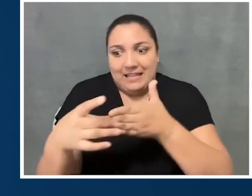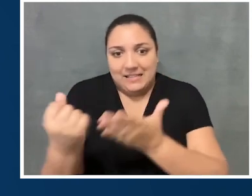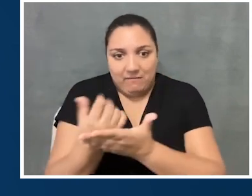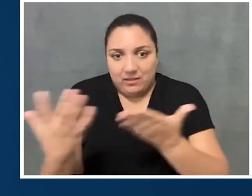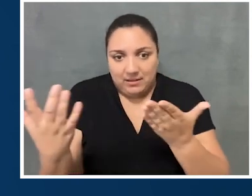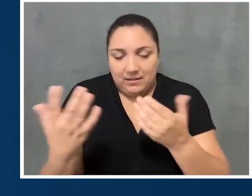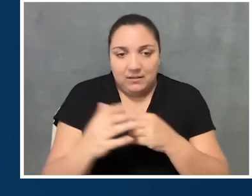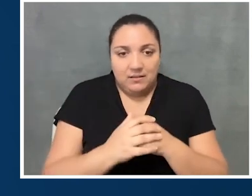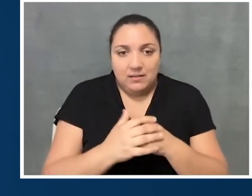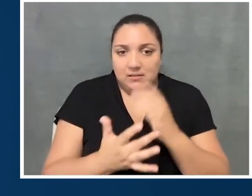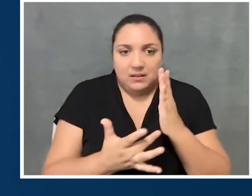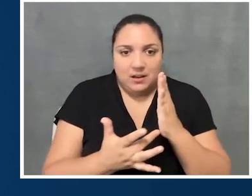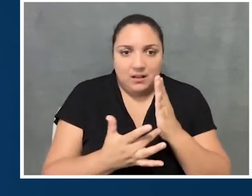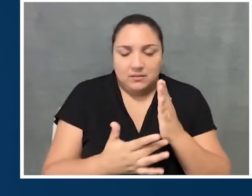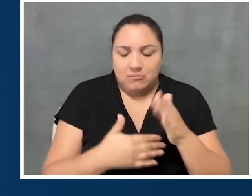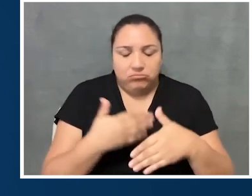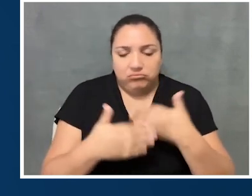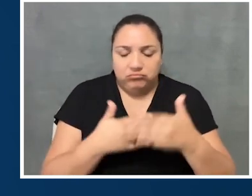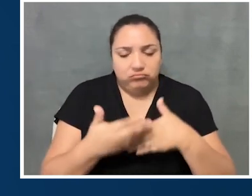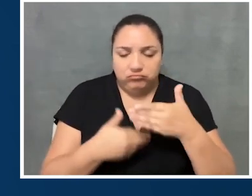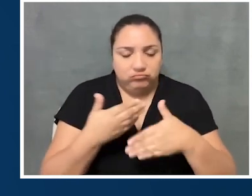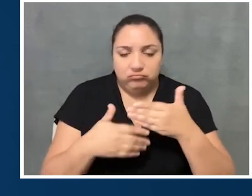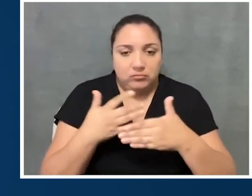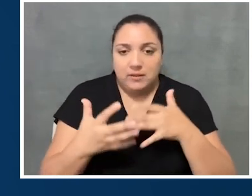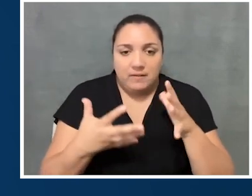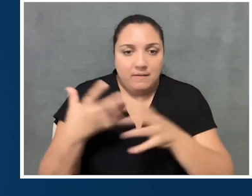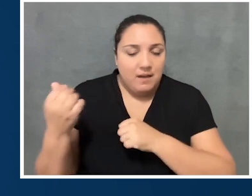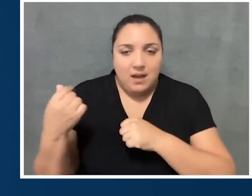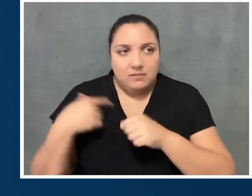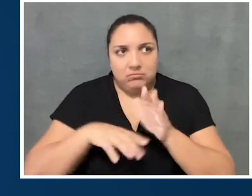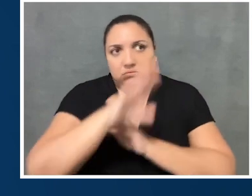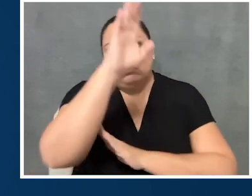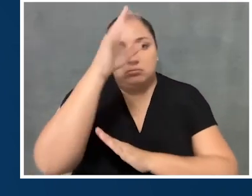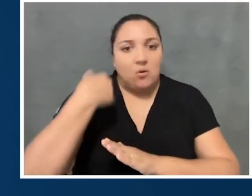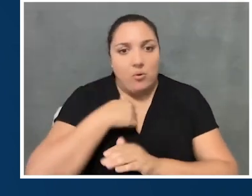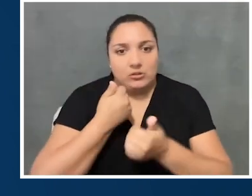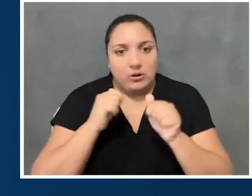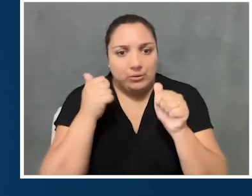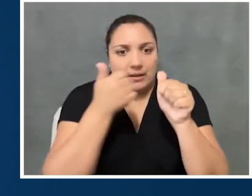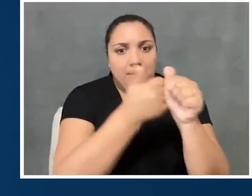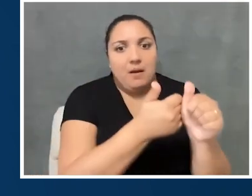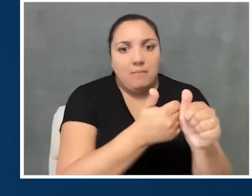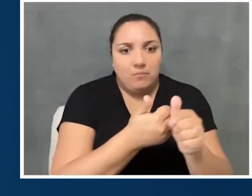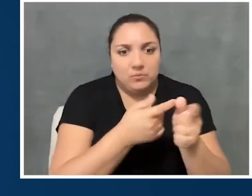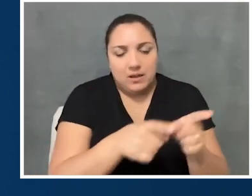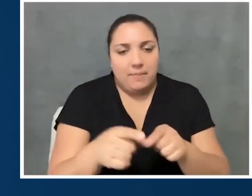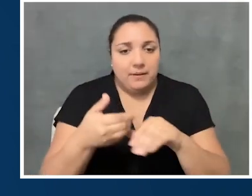Like, technology is moving at such a high pace, and we're all trying to keep up with what's happening next.